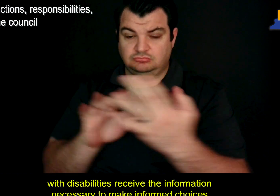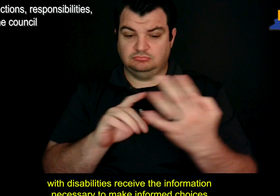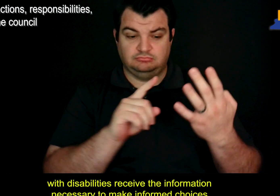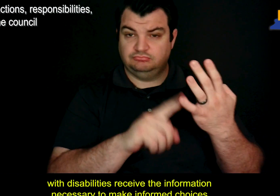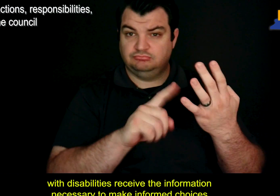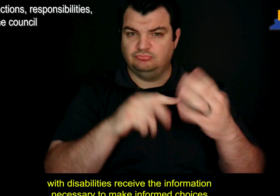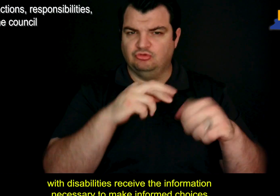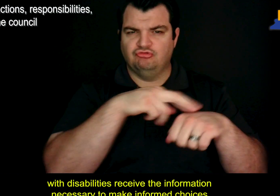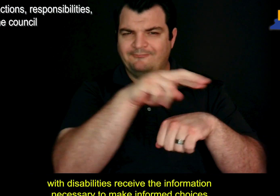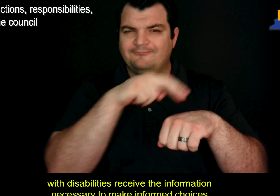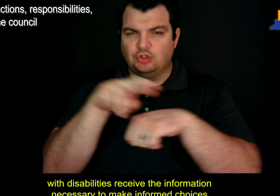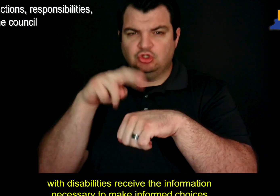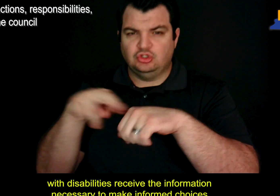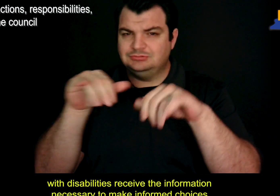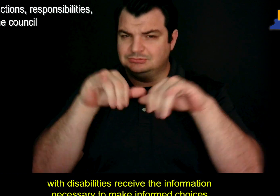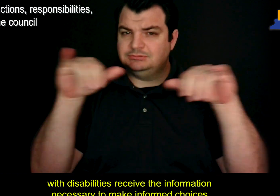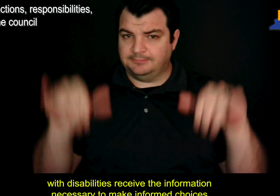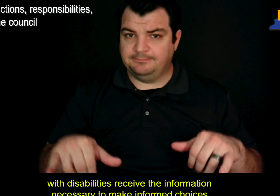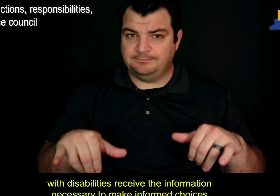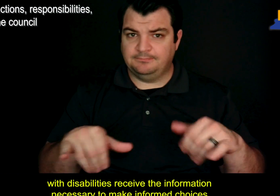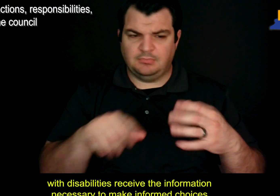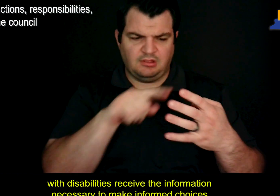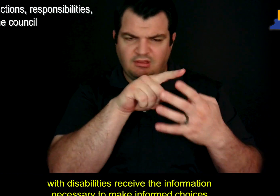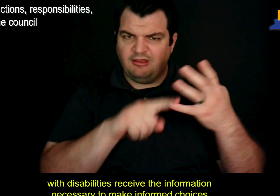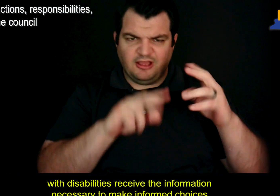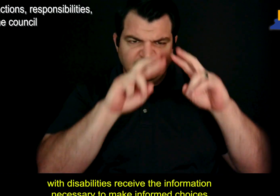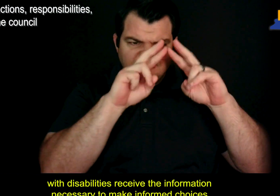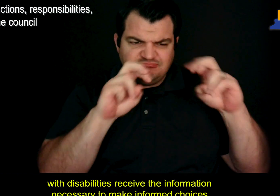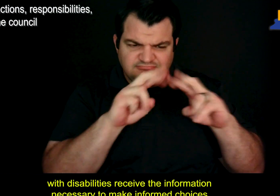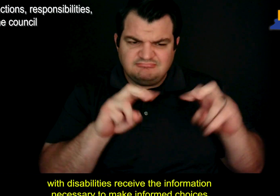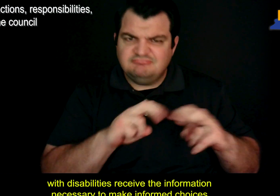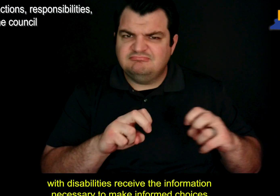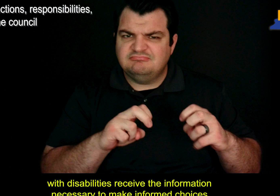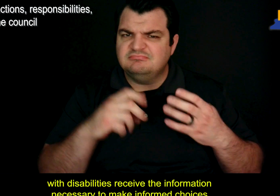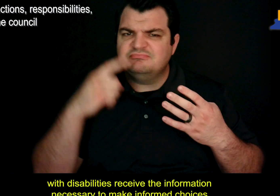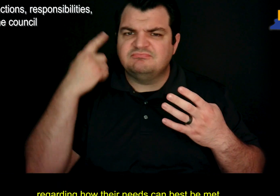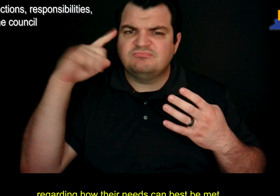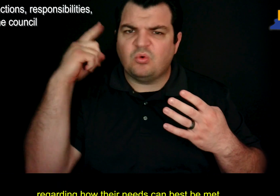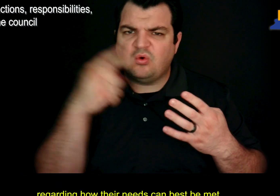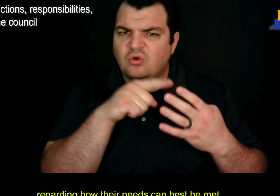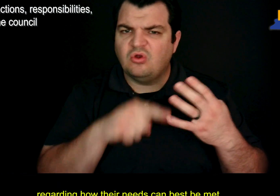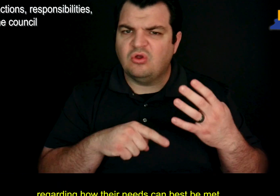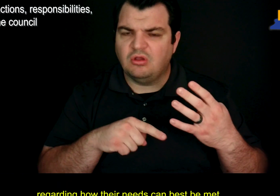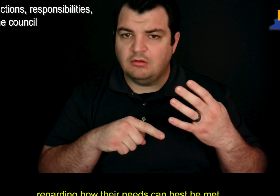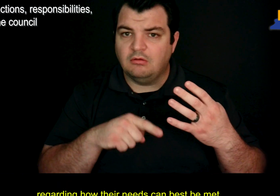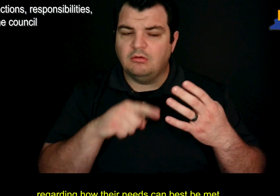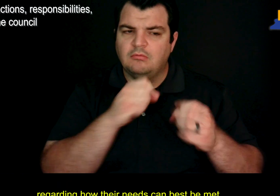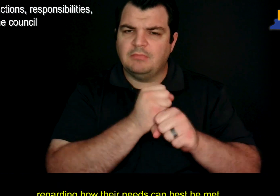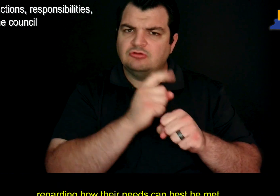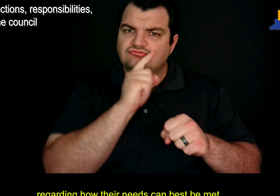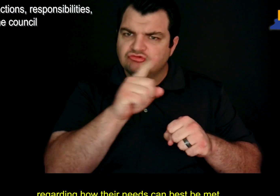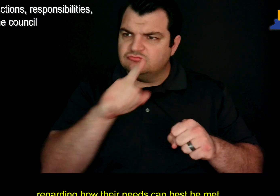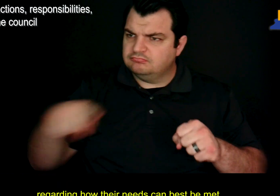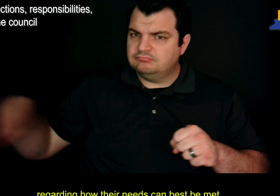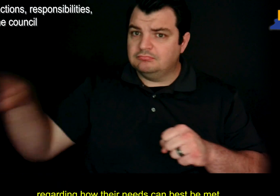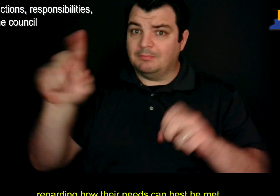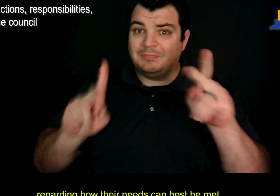with disabilities receive the information necessary to make informed choices regarding how their needs can best be met.